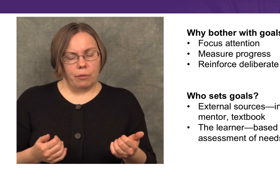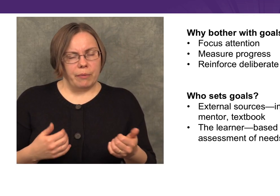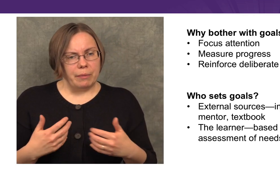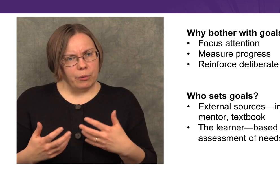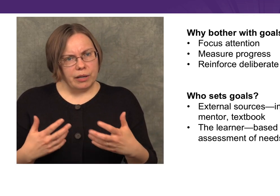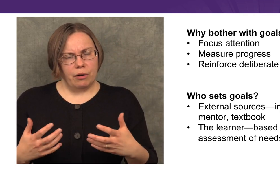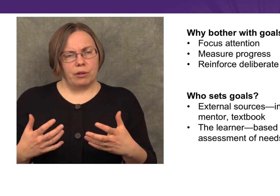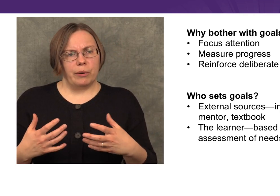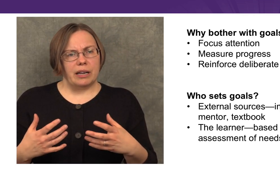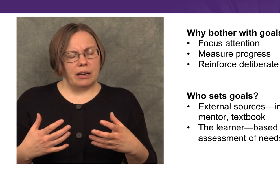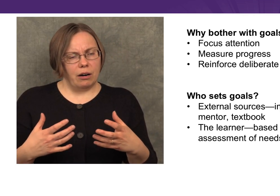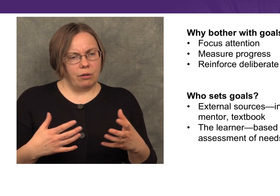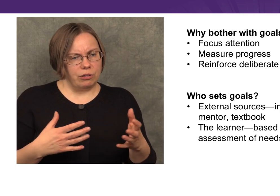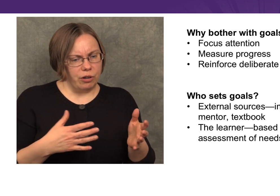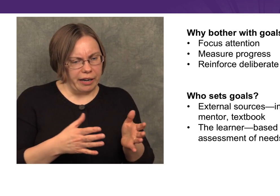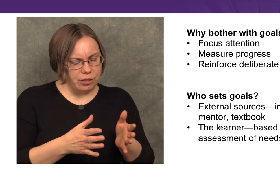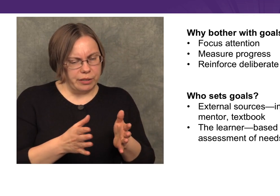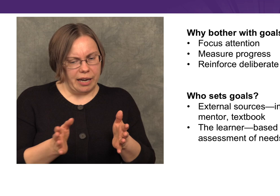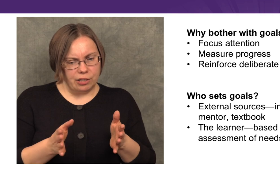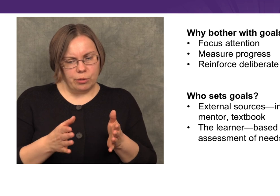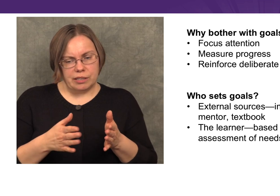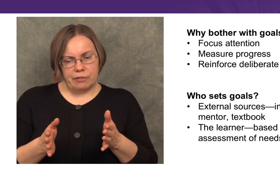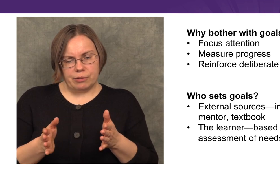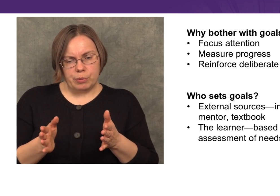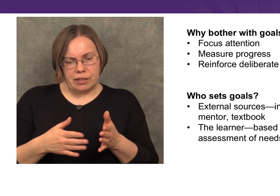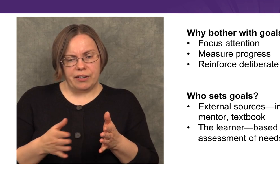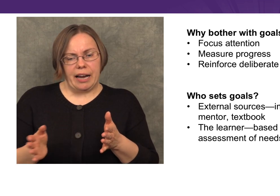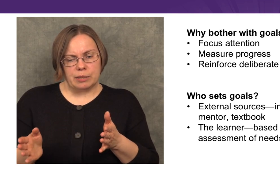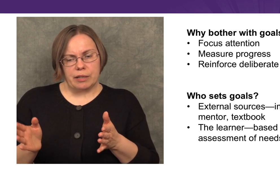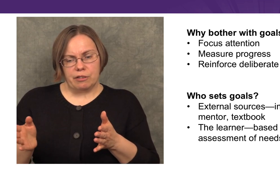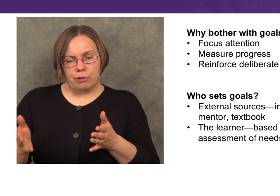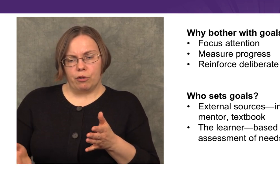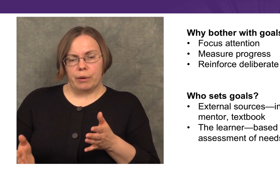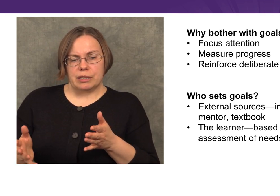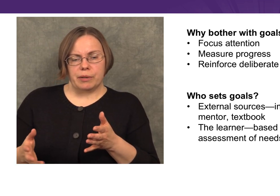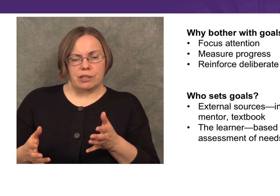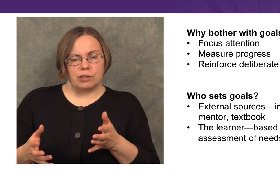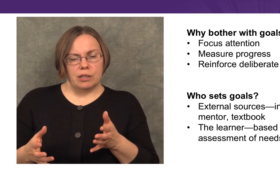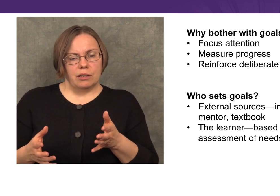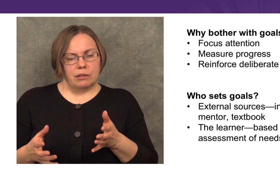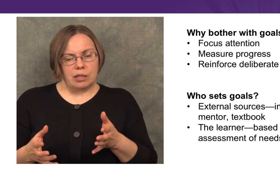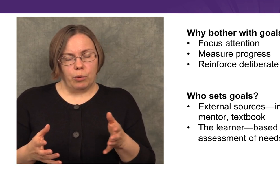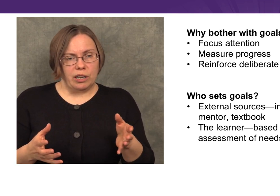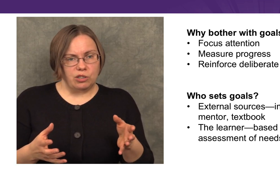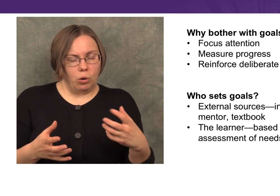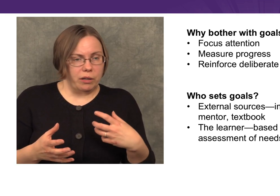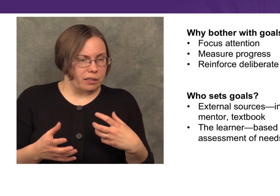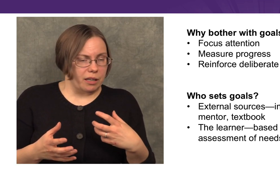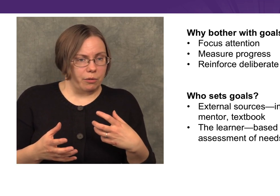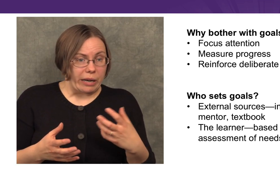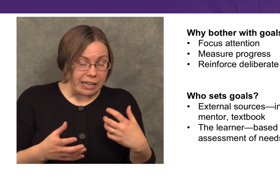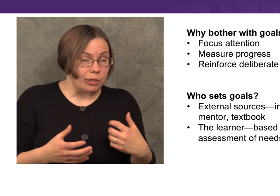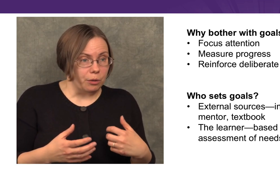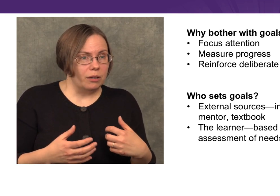Or maybe we know that we are trying to attend to a specific aspect of performance because someone has told us that we need to,